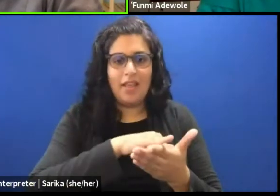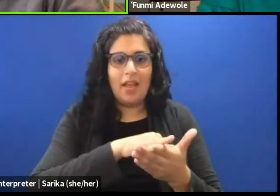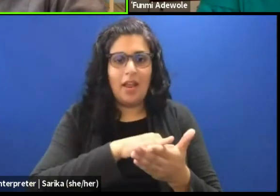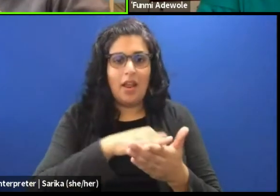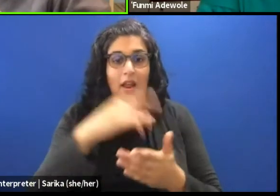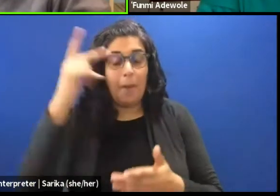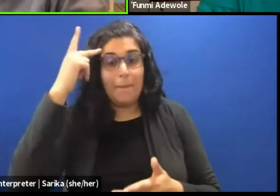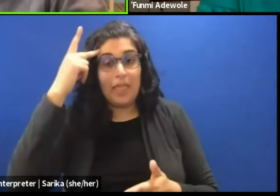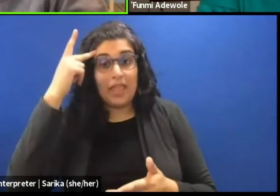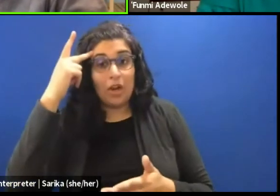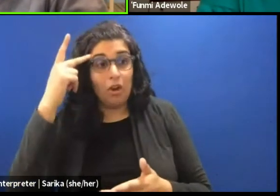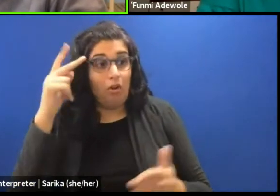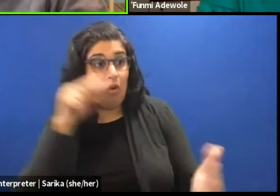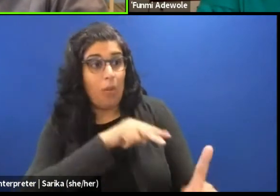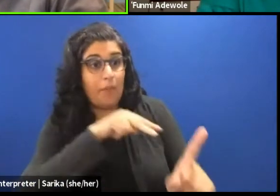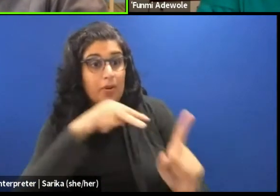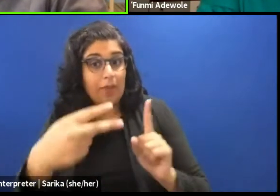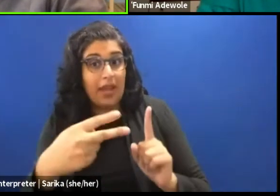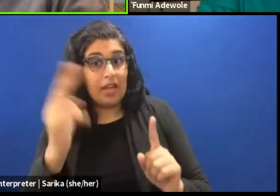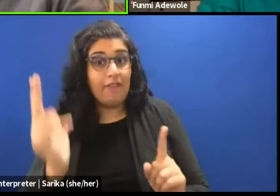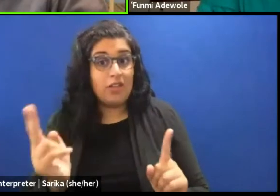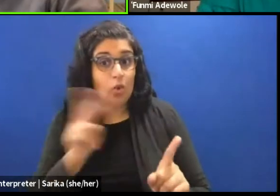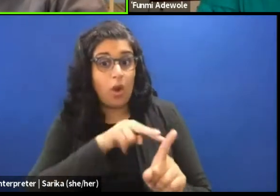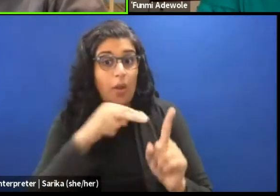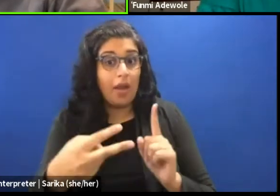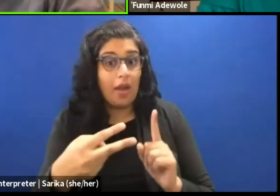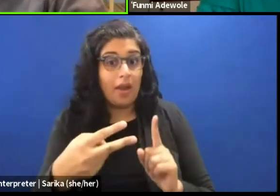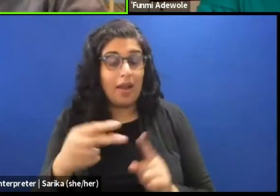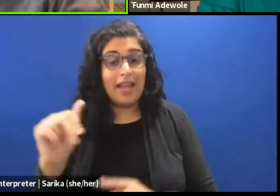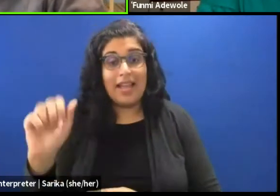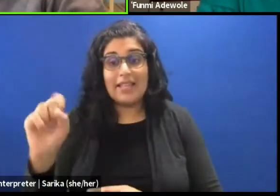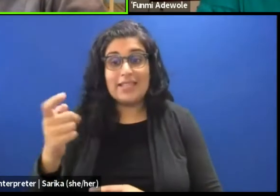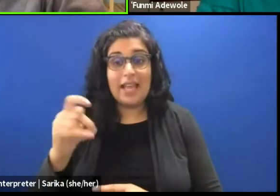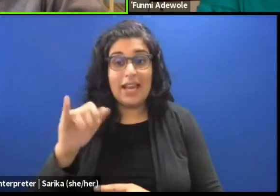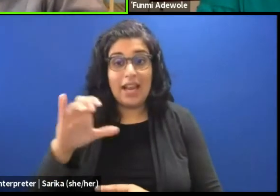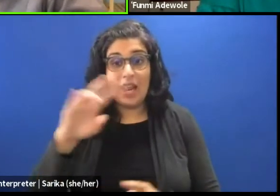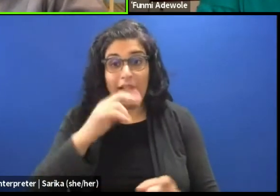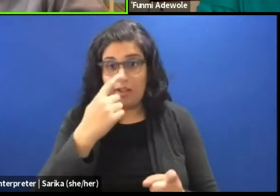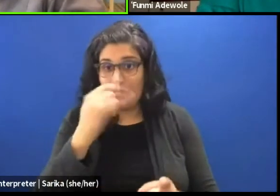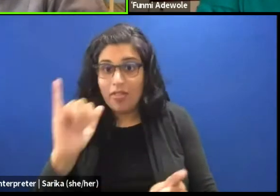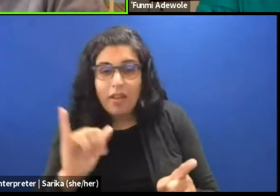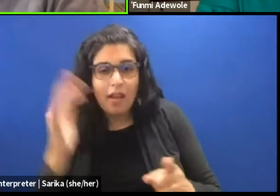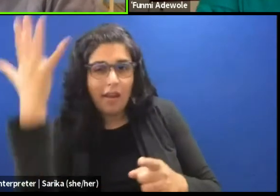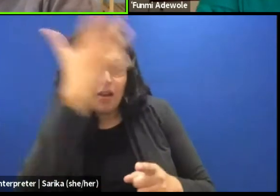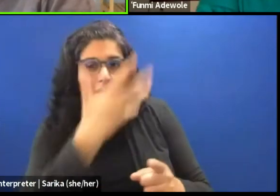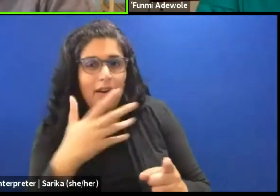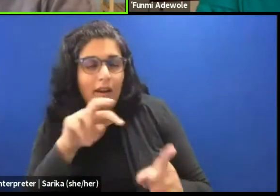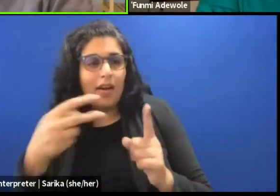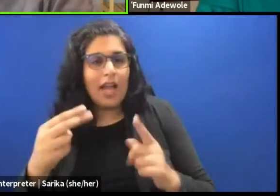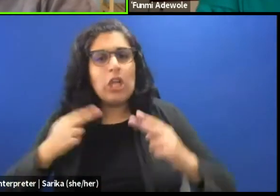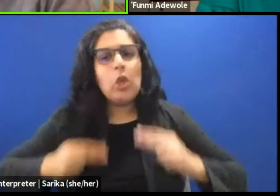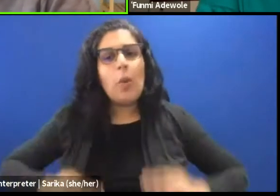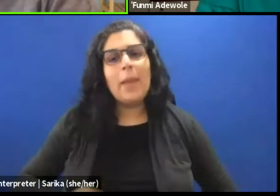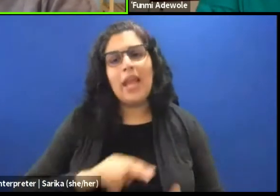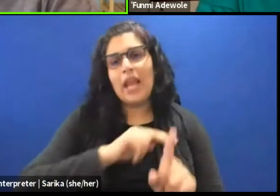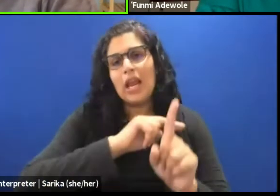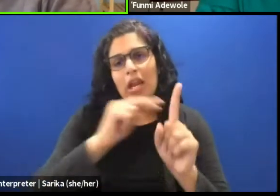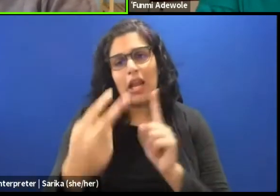from a historical perspective, from an aesthetic perspective, from an inhumane perspective, how does all of that come together,